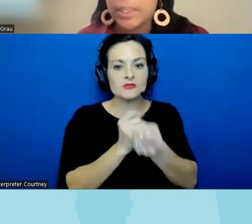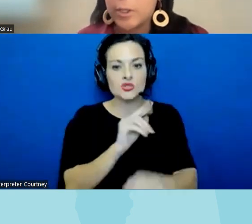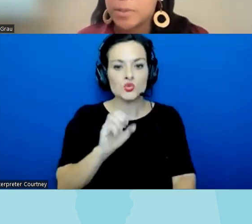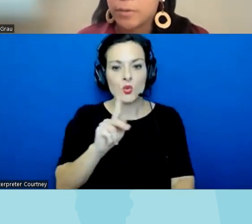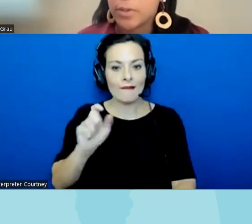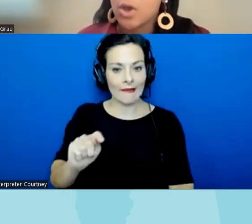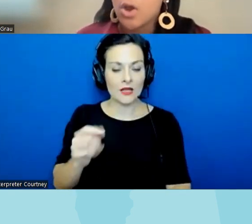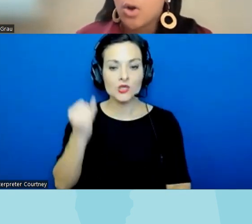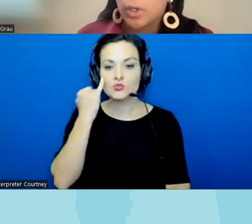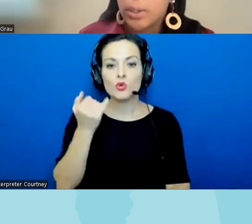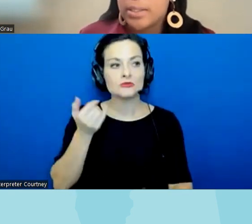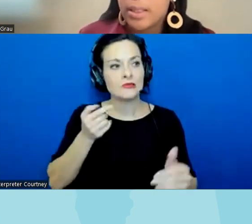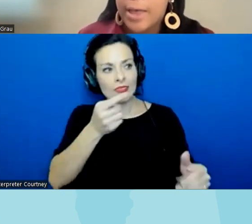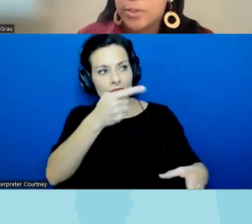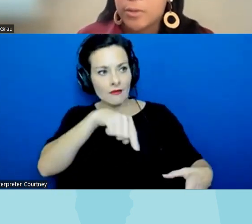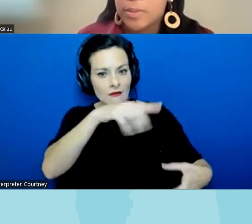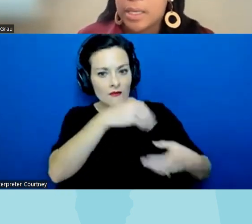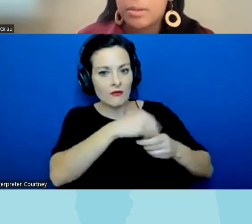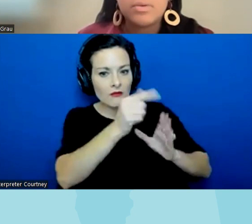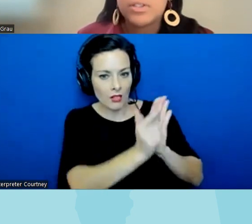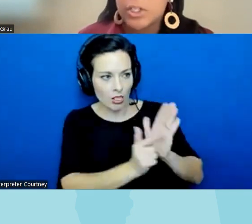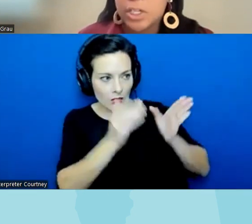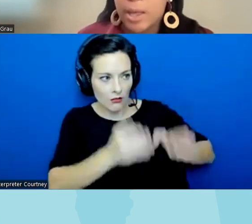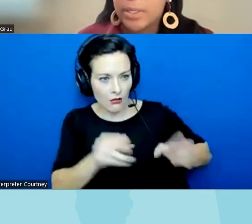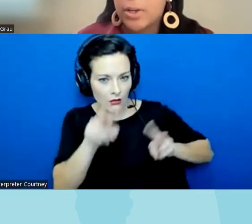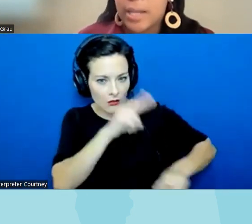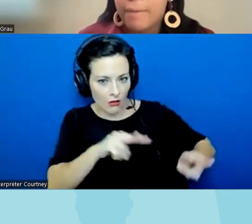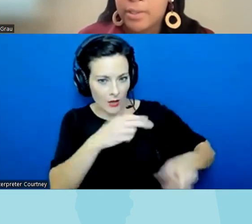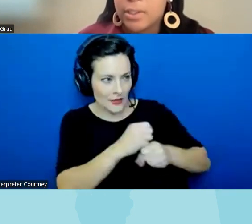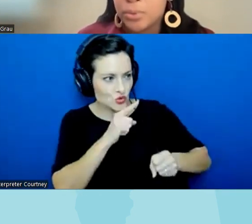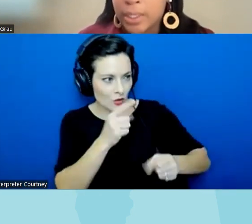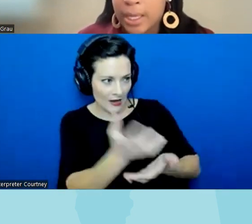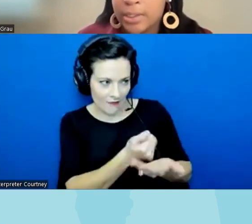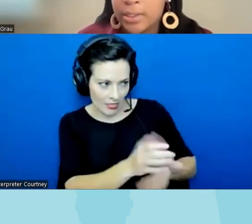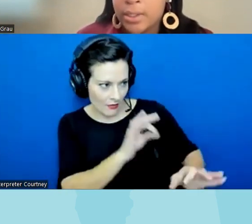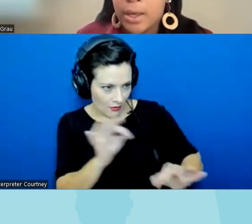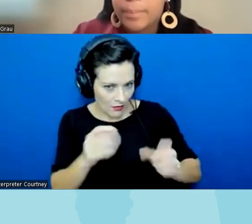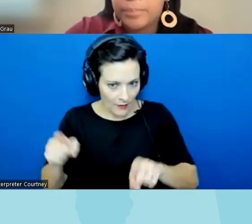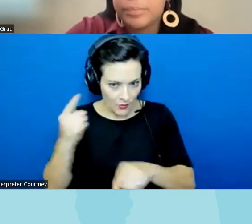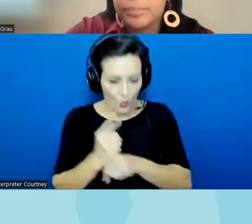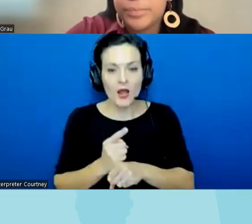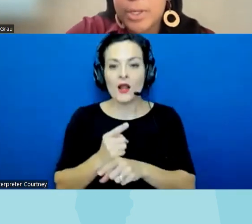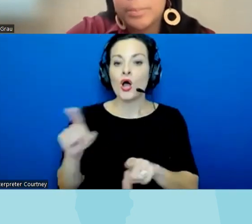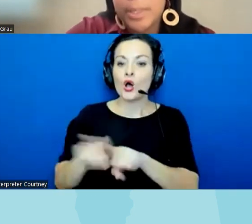legal observers or going into the classrooms and teaching about here's an advocacy toolkit um so